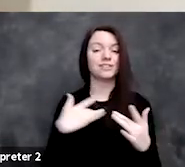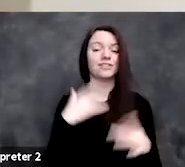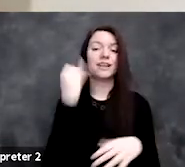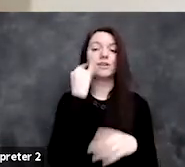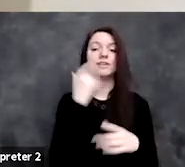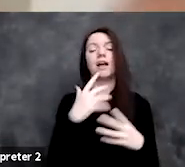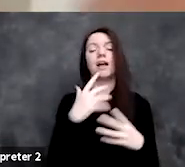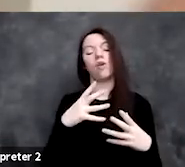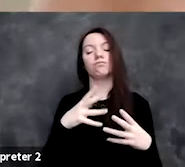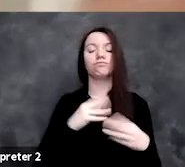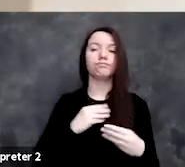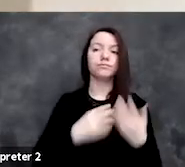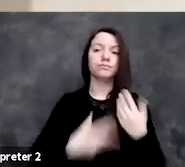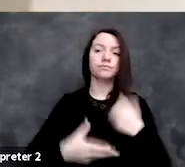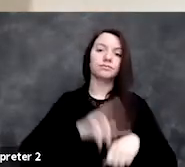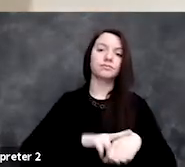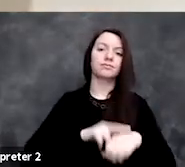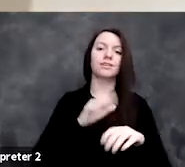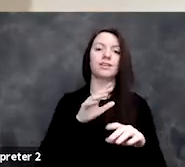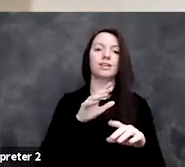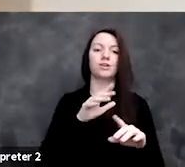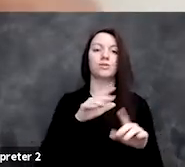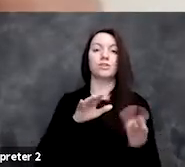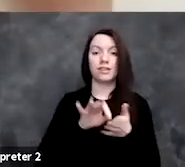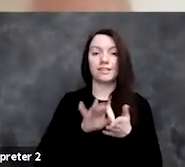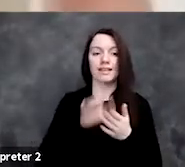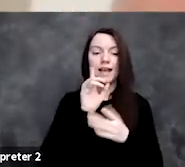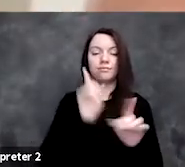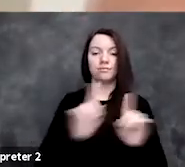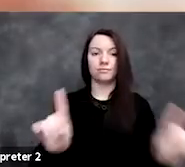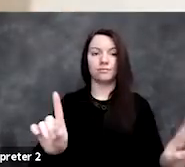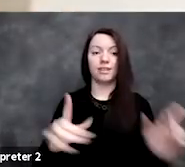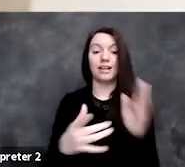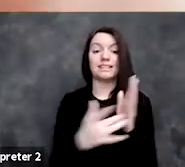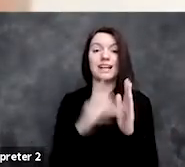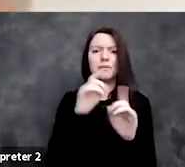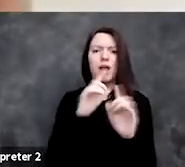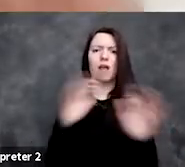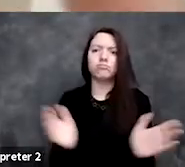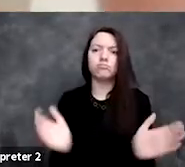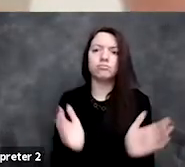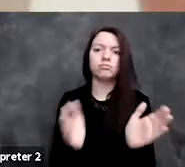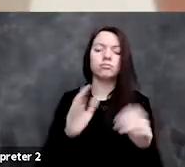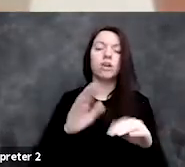for example, contact tracing, right, and tech companies just push that to the phones,